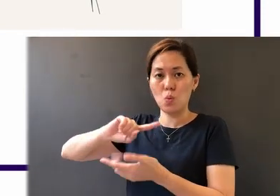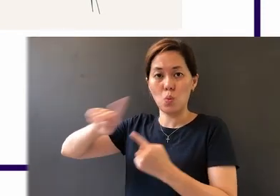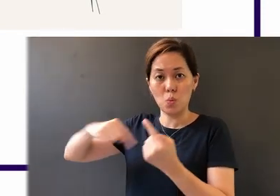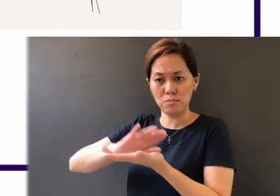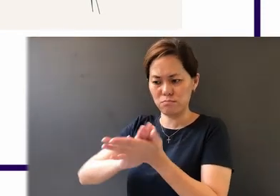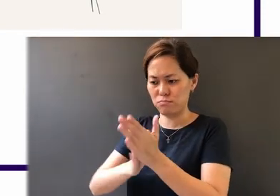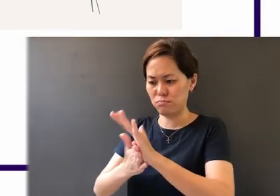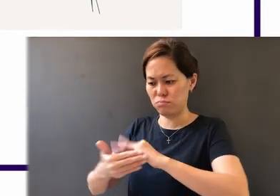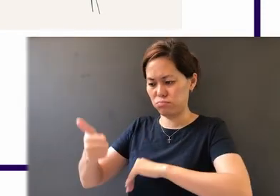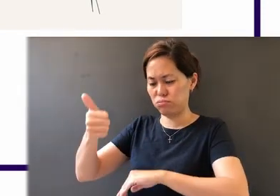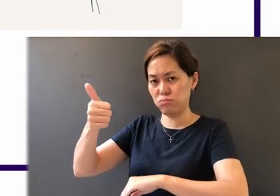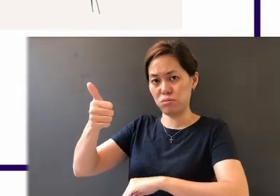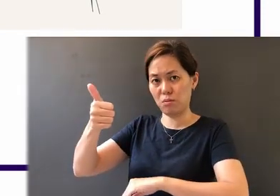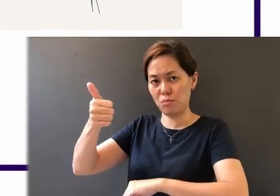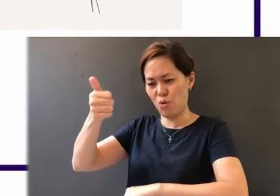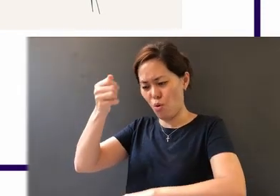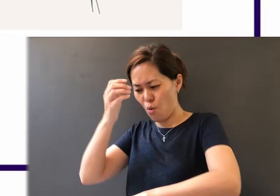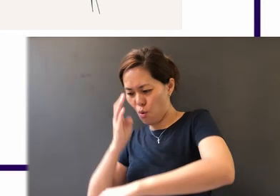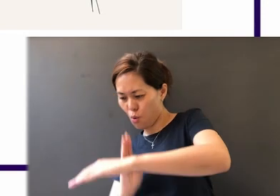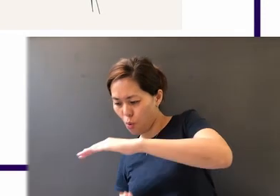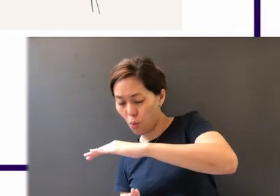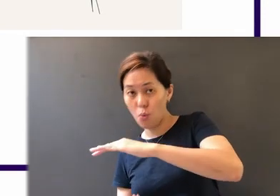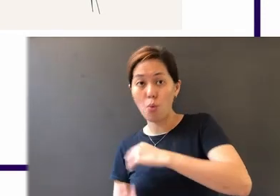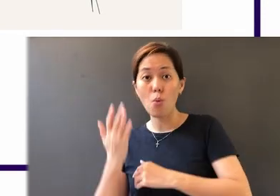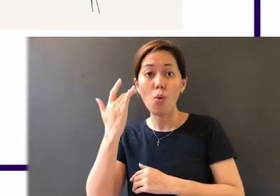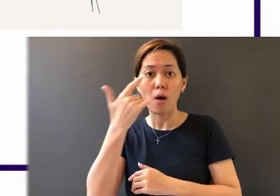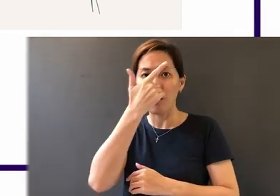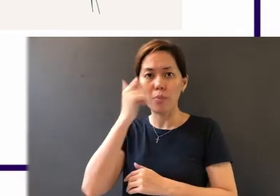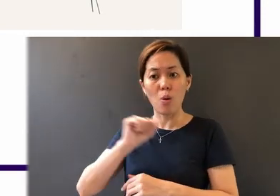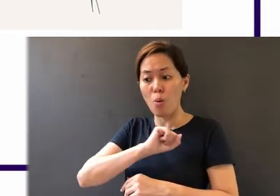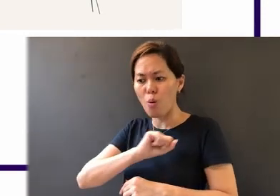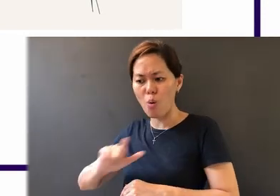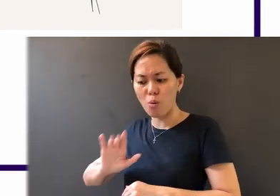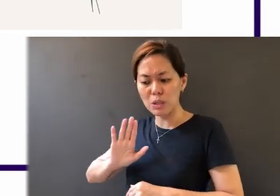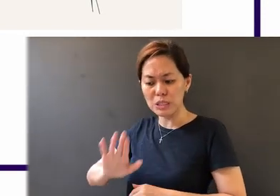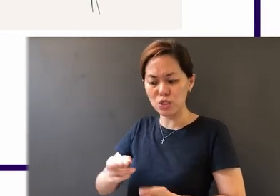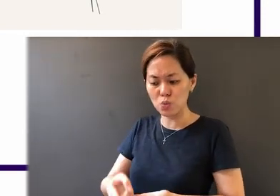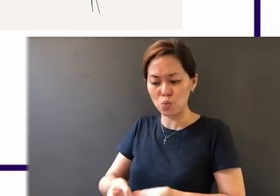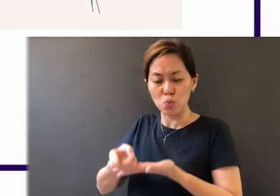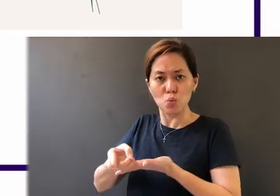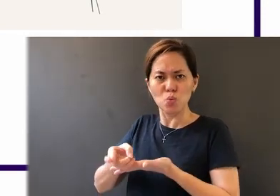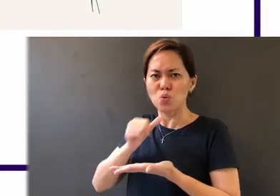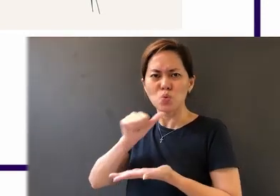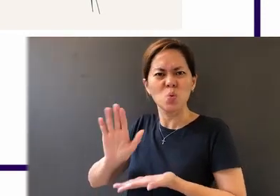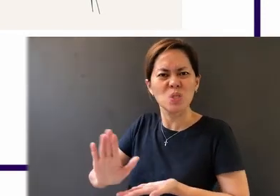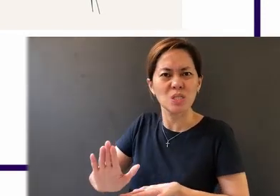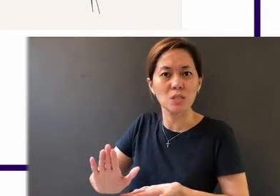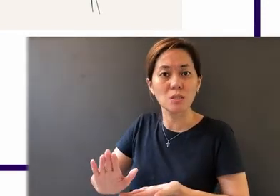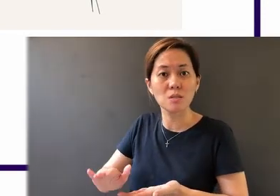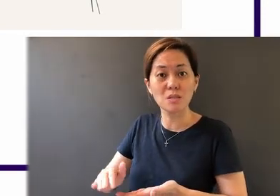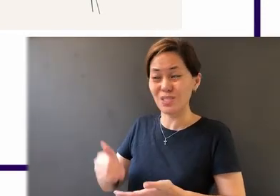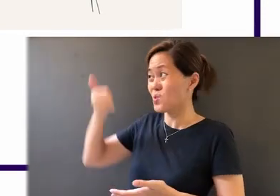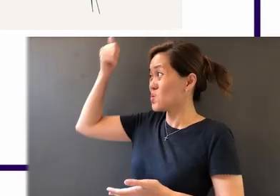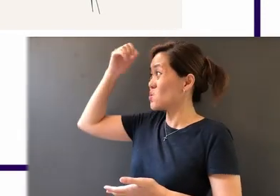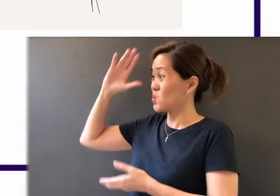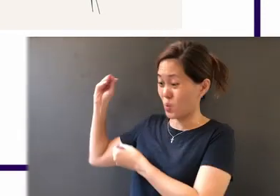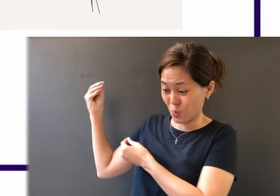humiliation, because all the resources that he has are not his, but are blessings from God. And he has